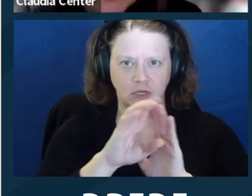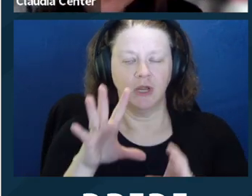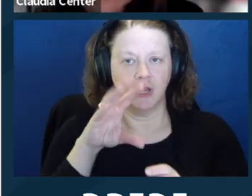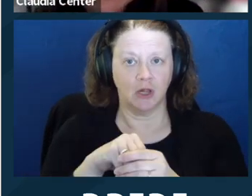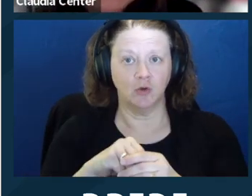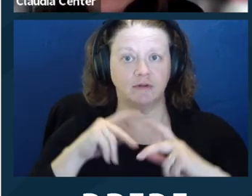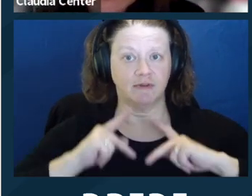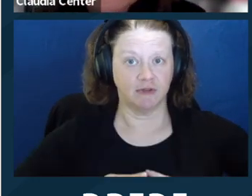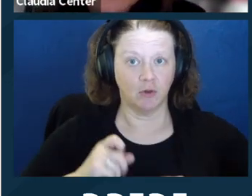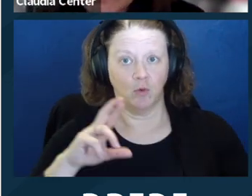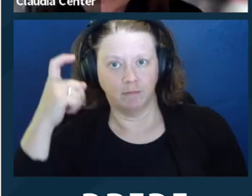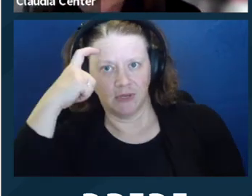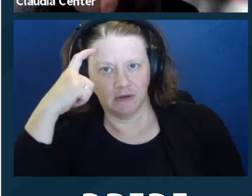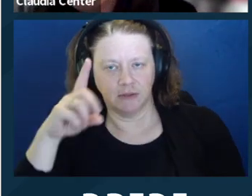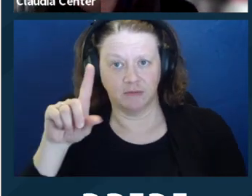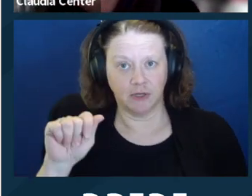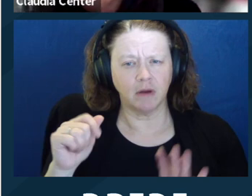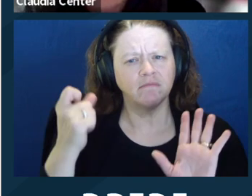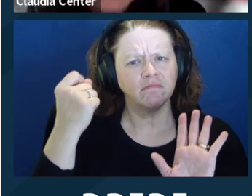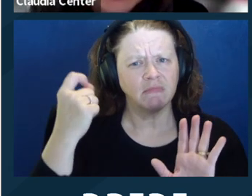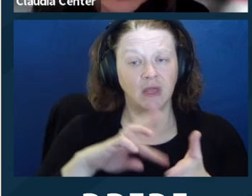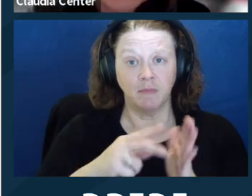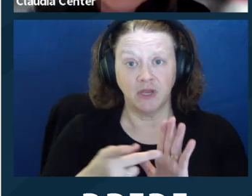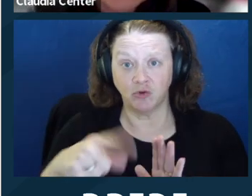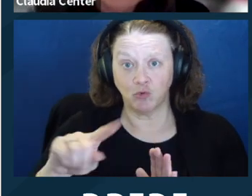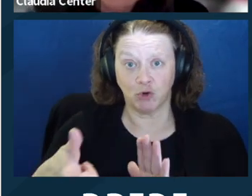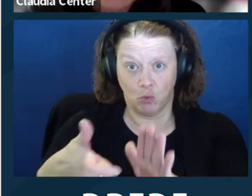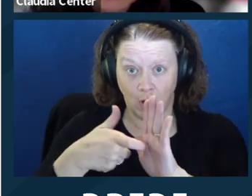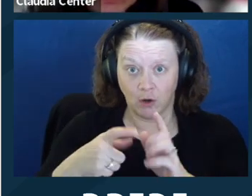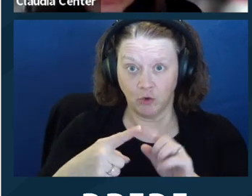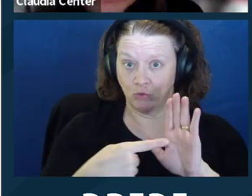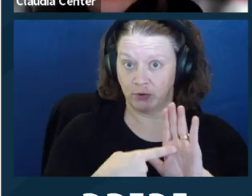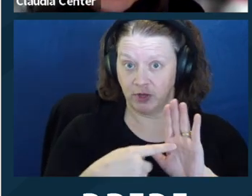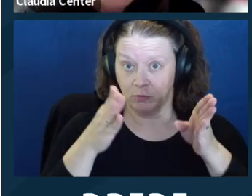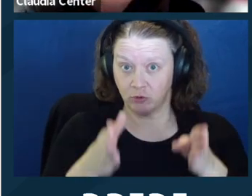You can still make your own decisions as a lawyer consistent with the other rules, but